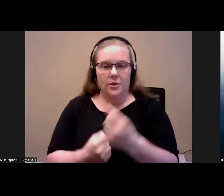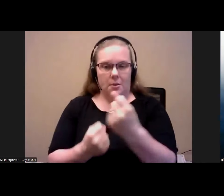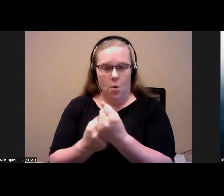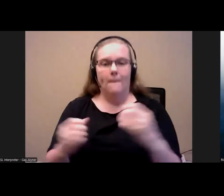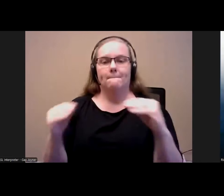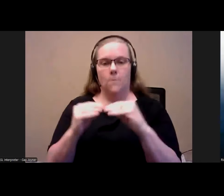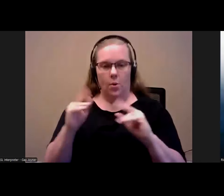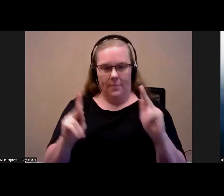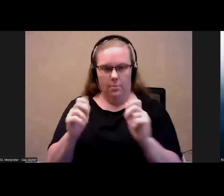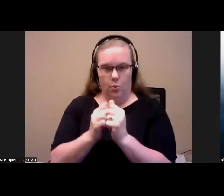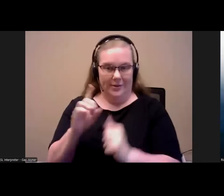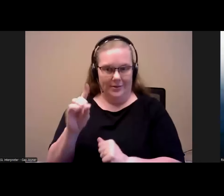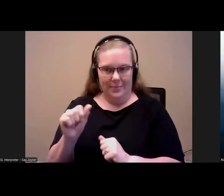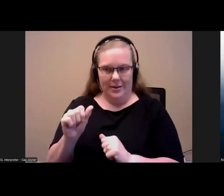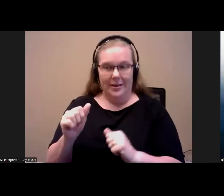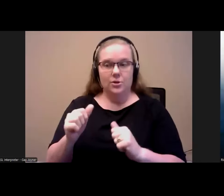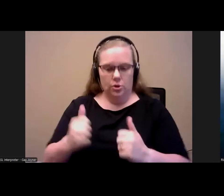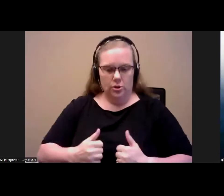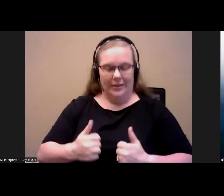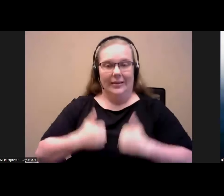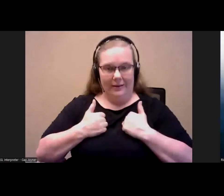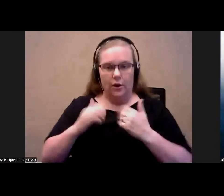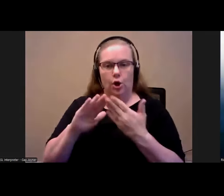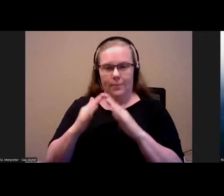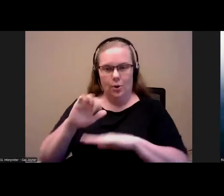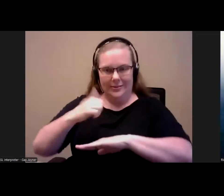live in community living, and media settings as opposed to institutions.